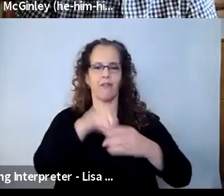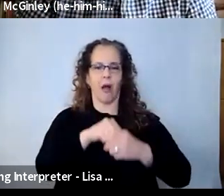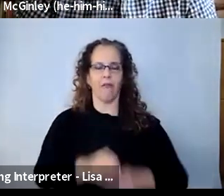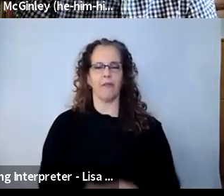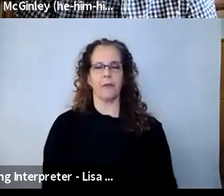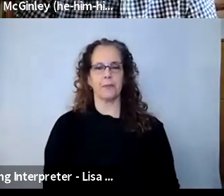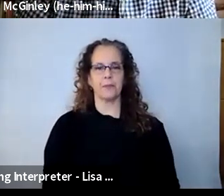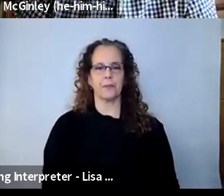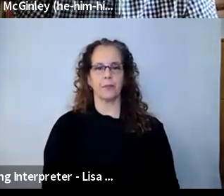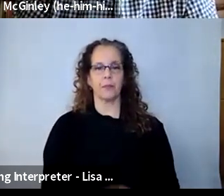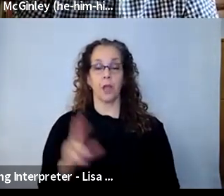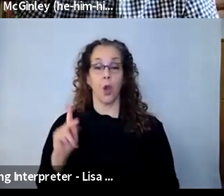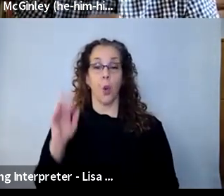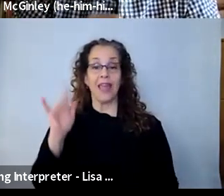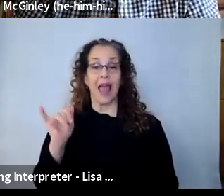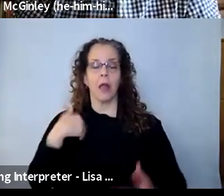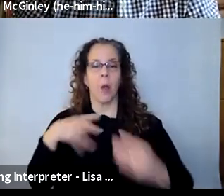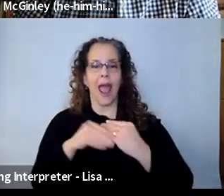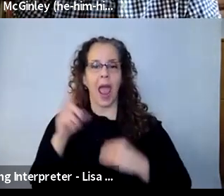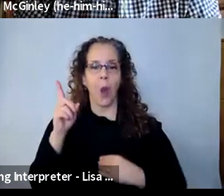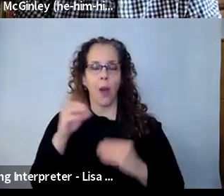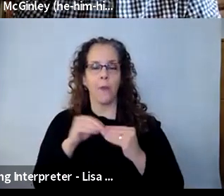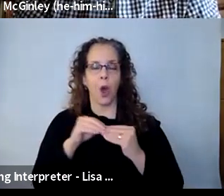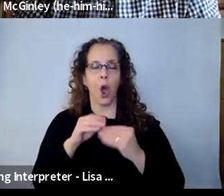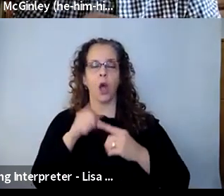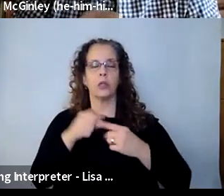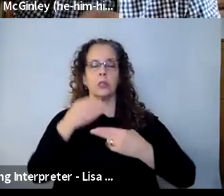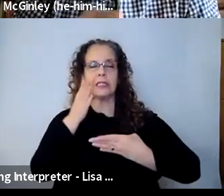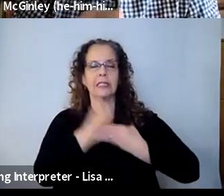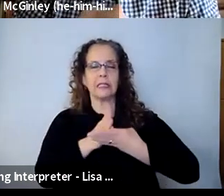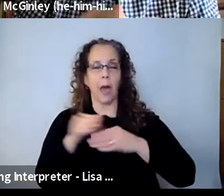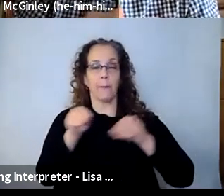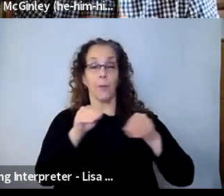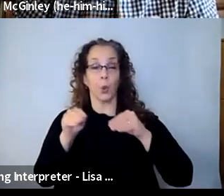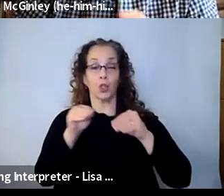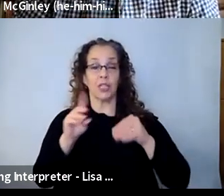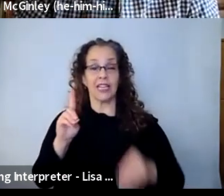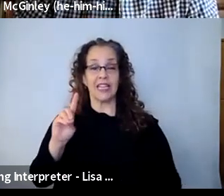Kelly Donovan: I just thought of one more that's been big, which is Stop Motion. It's a digital stop motion animation app, and